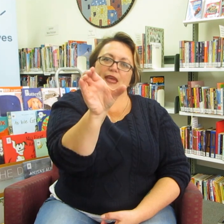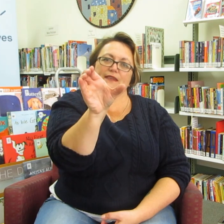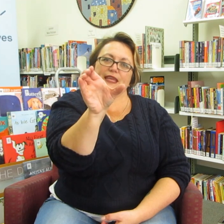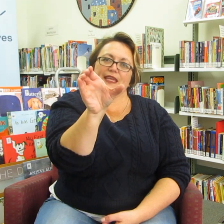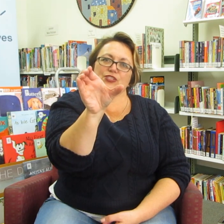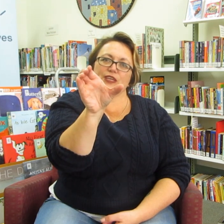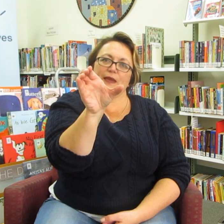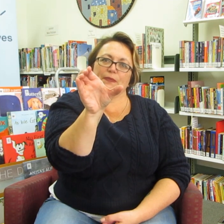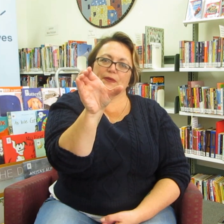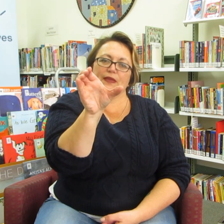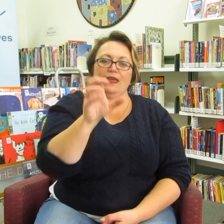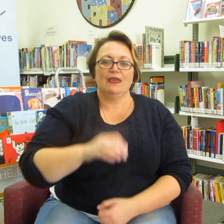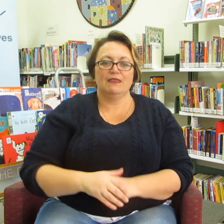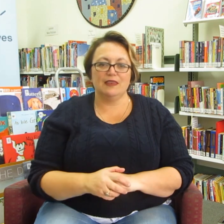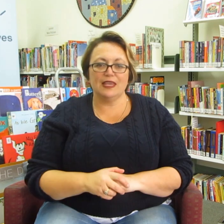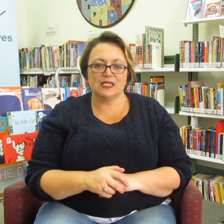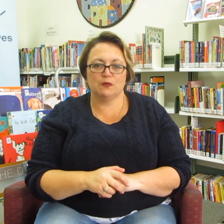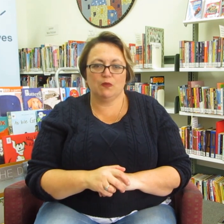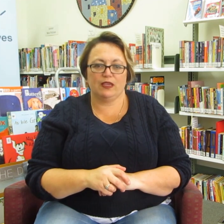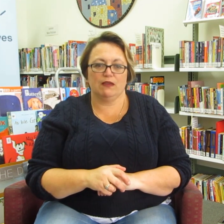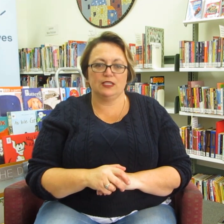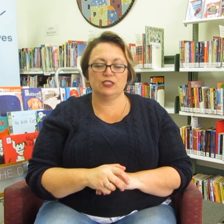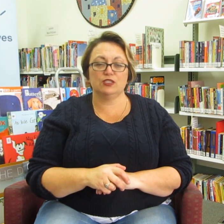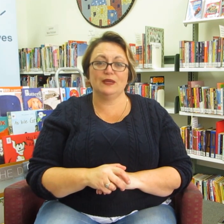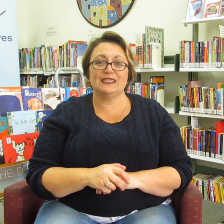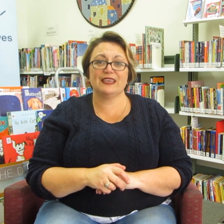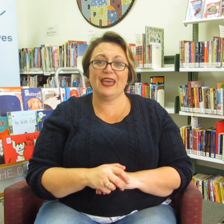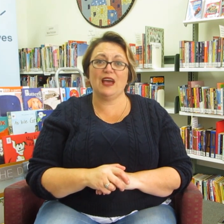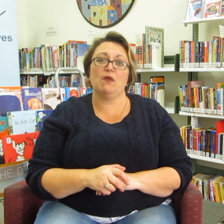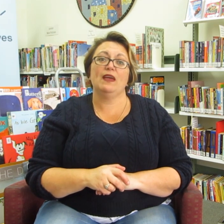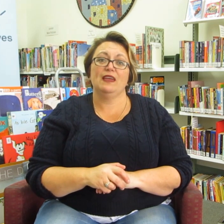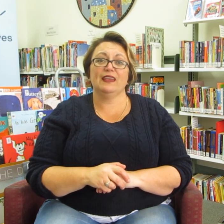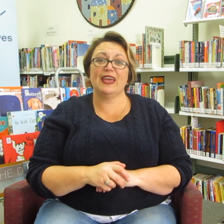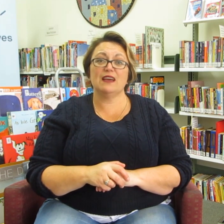with the round hand shape. The next one we are going to do is COW.